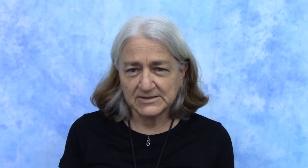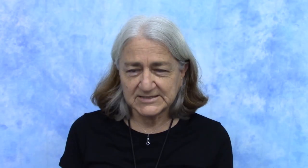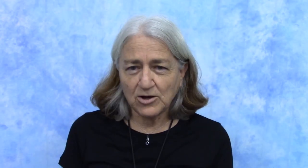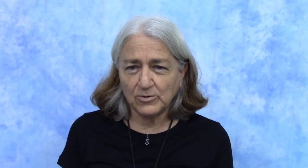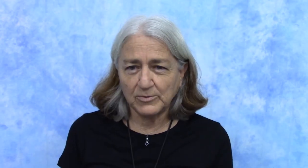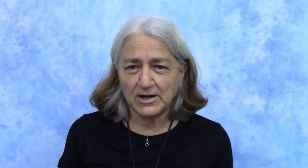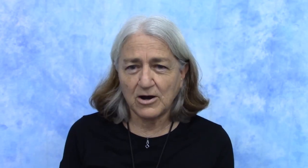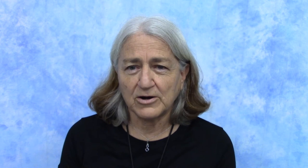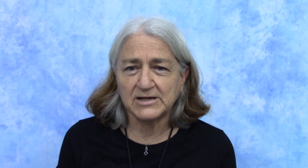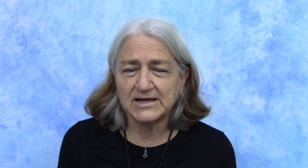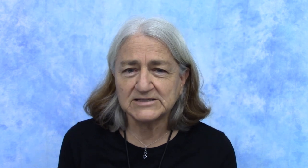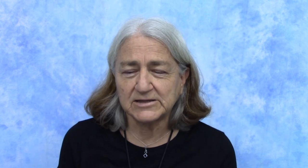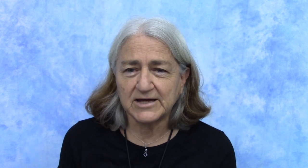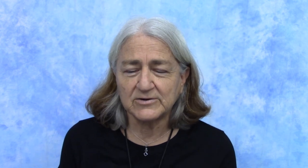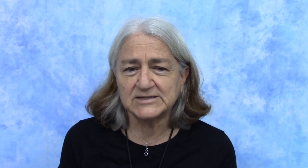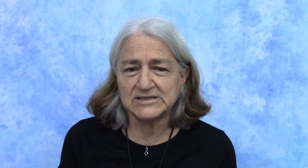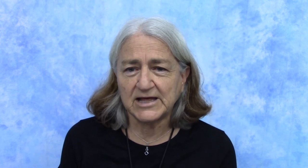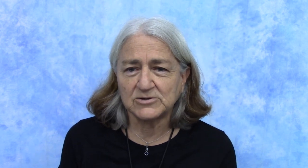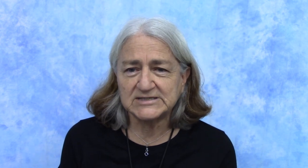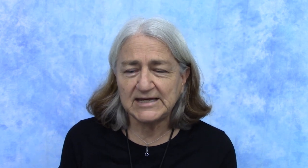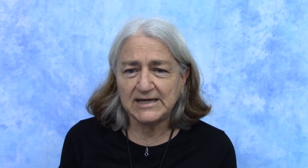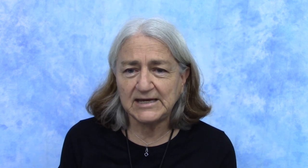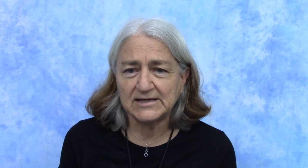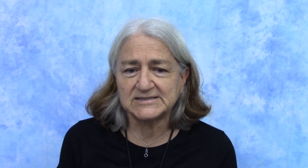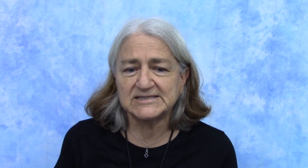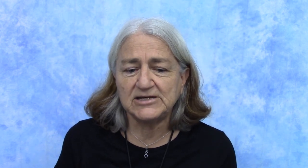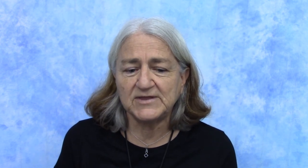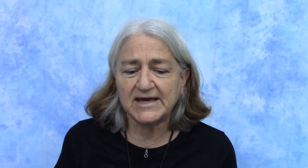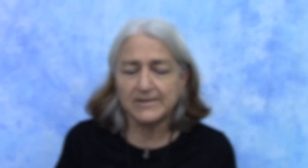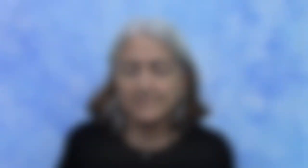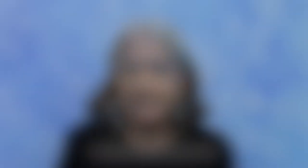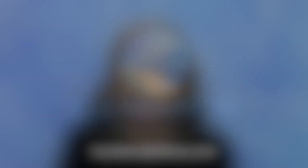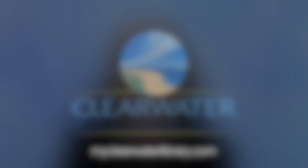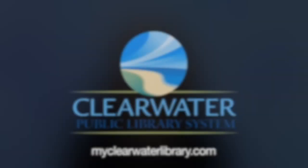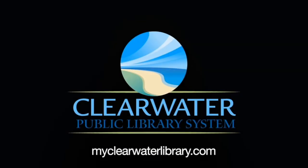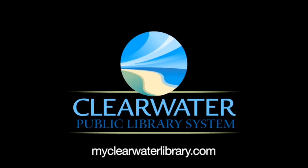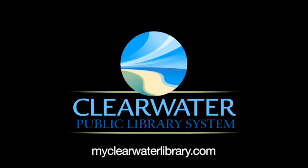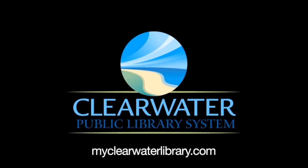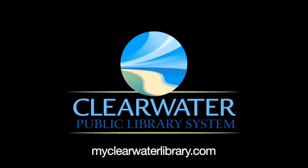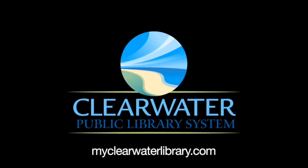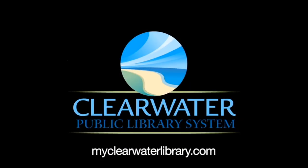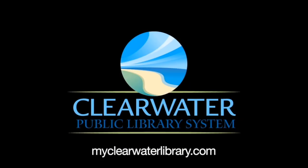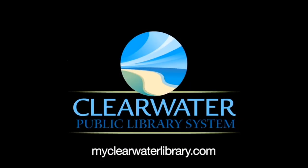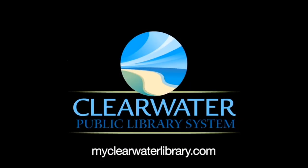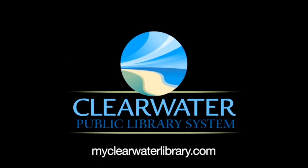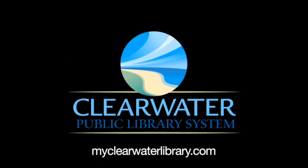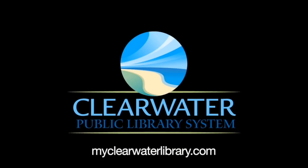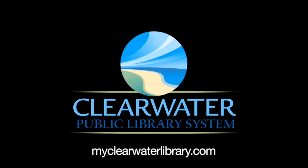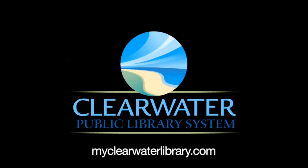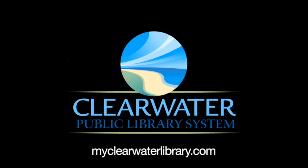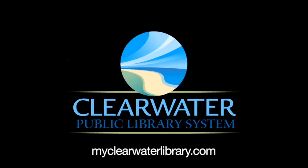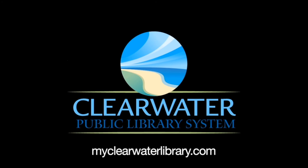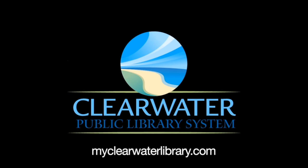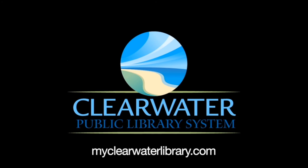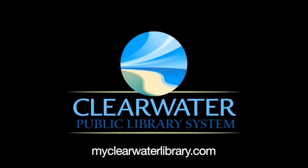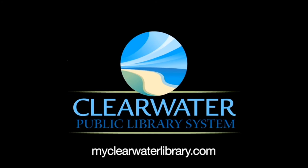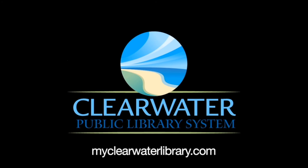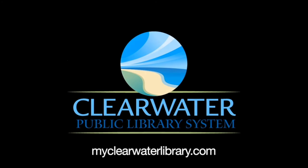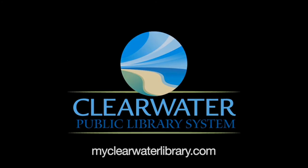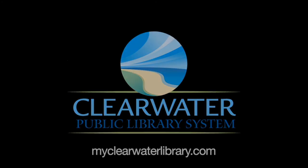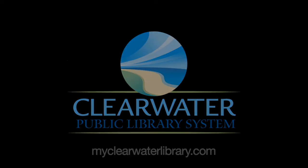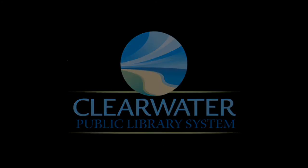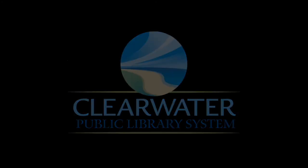So our next letter is letter "T". See you then.